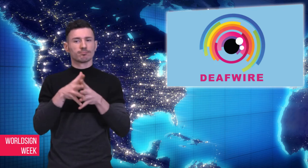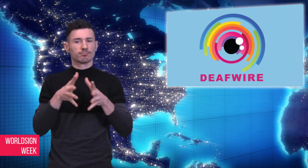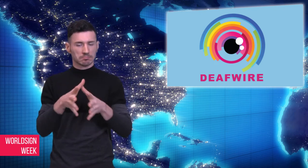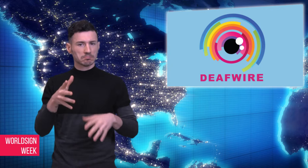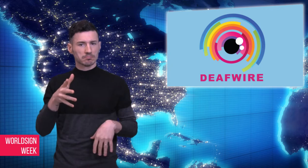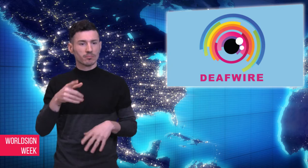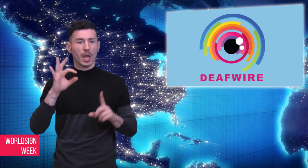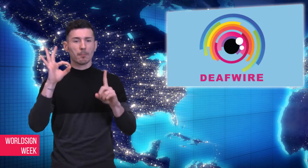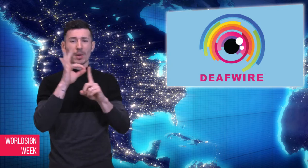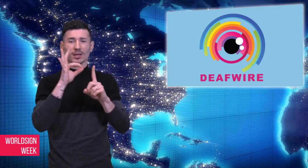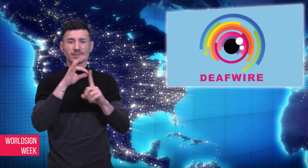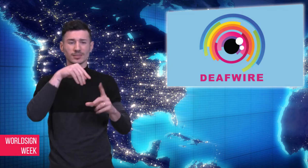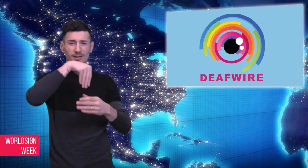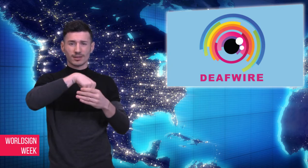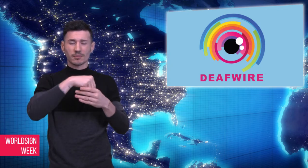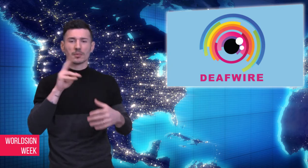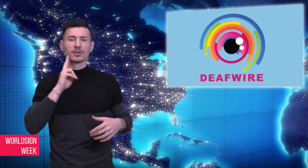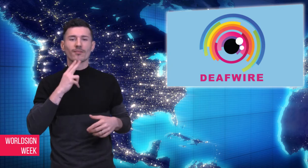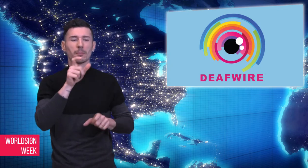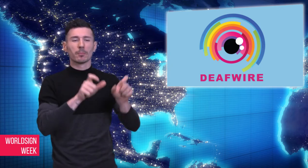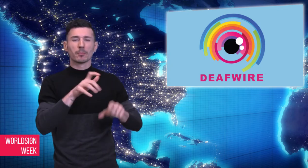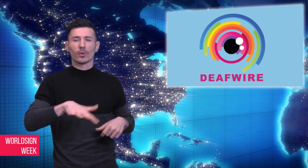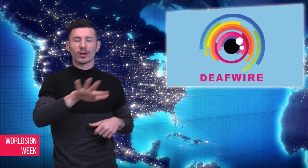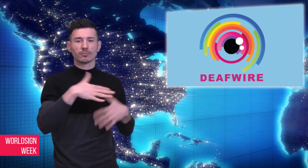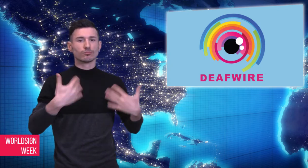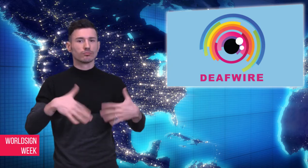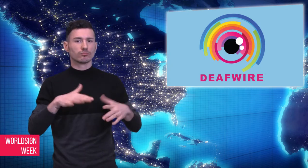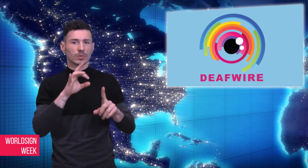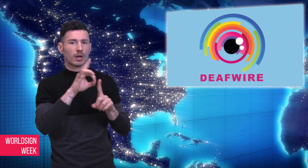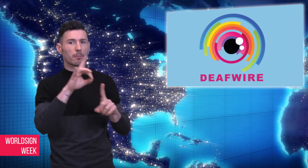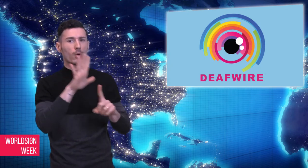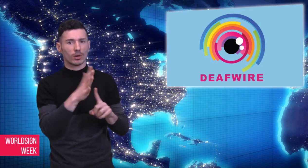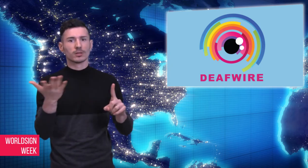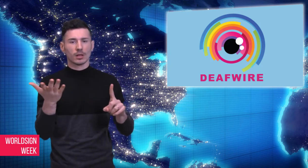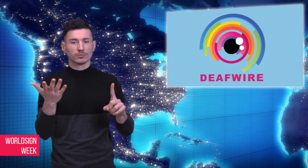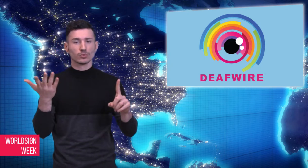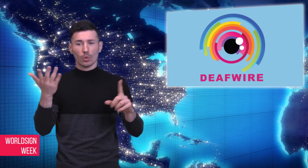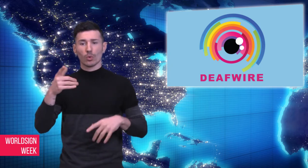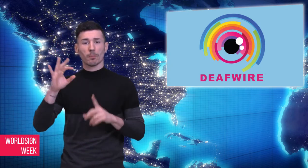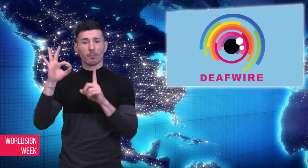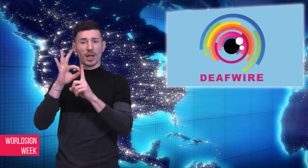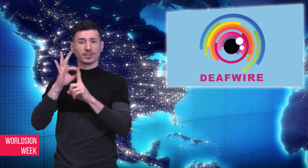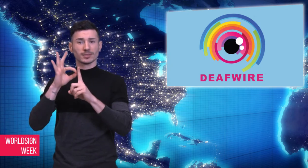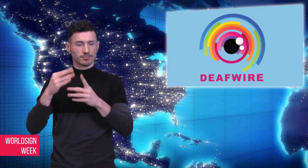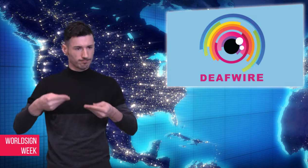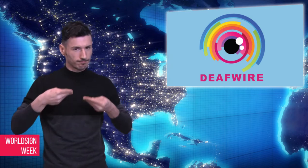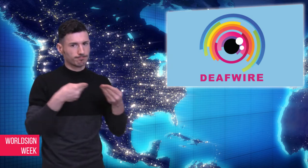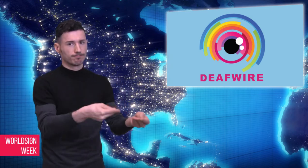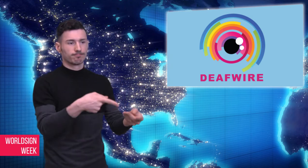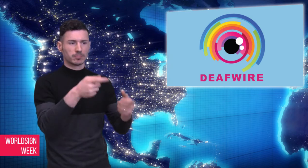The Chief Minister believes Deaf people do play an important role in Pakistan and that by giving them the opportunity to